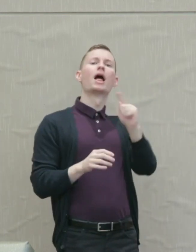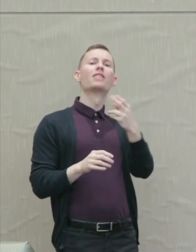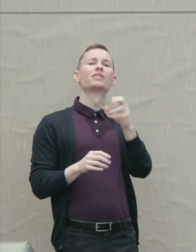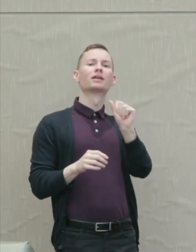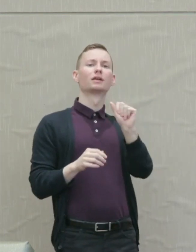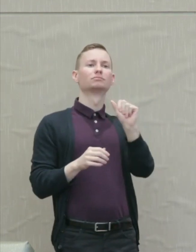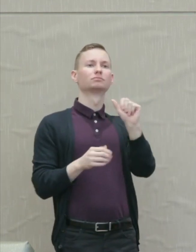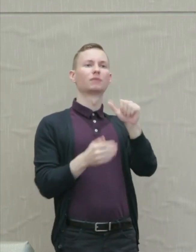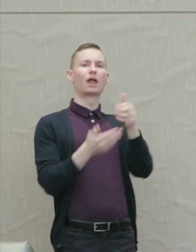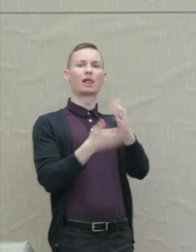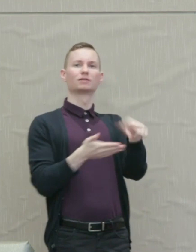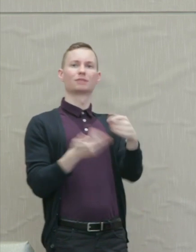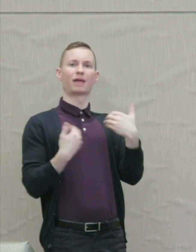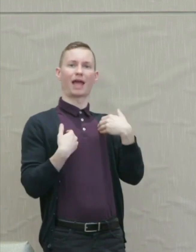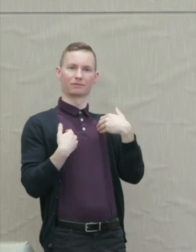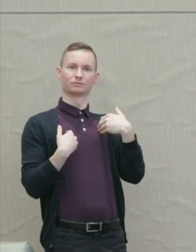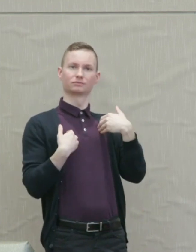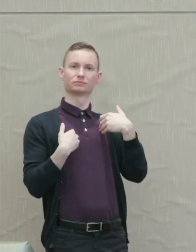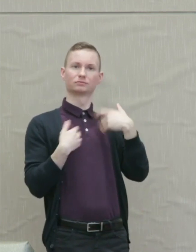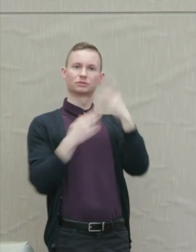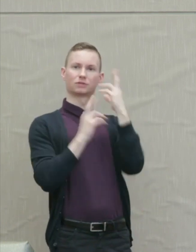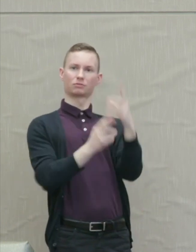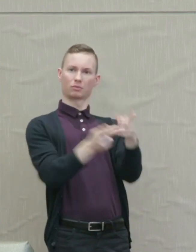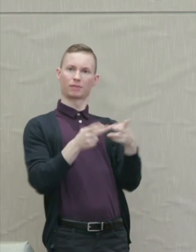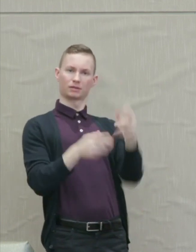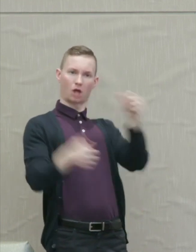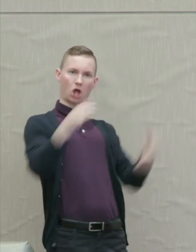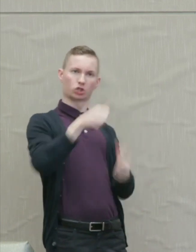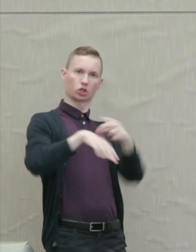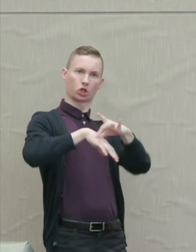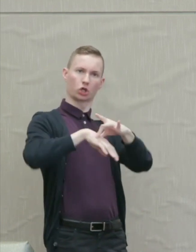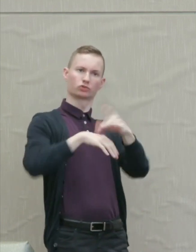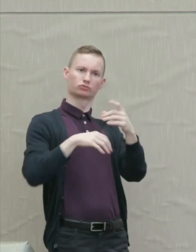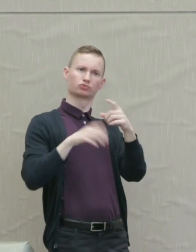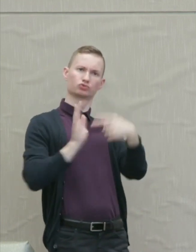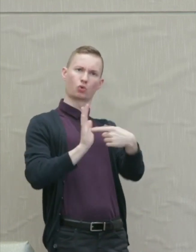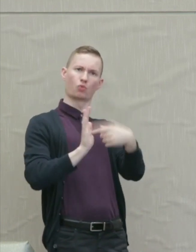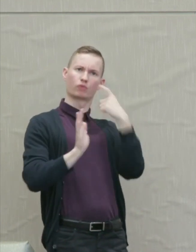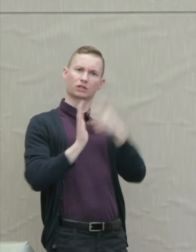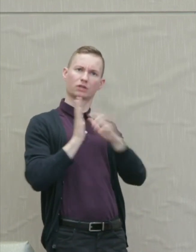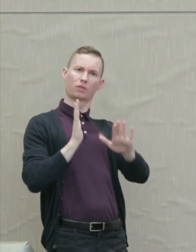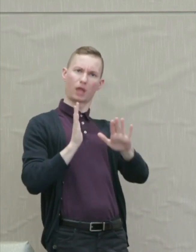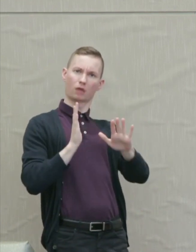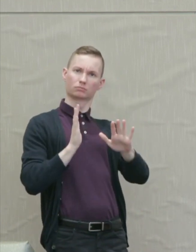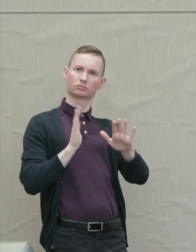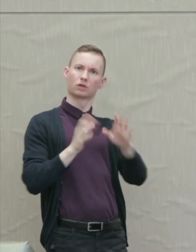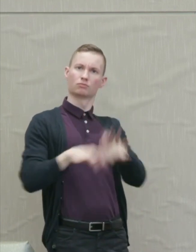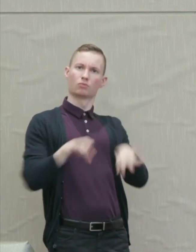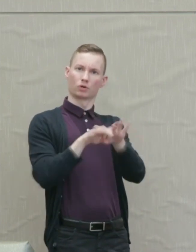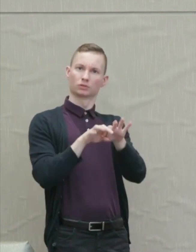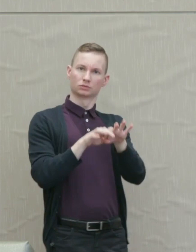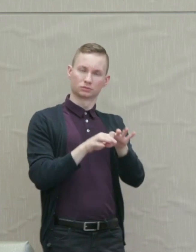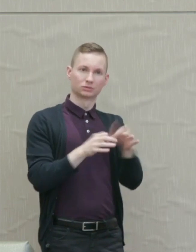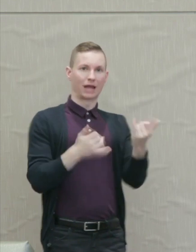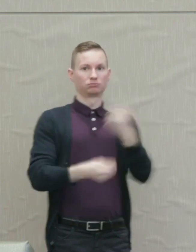beneath the earth in recognition of their importance for the health of the city and these same legal institutions.